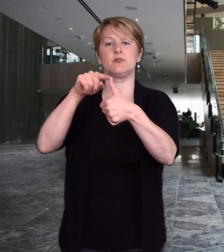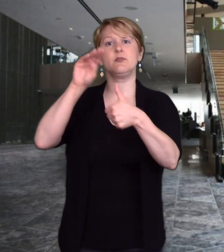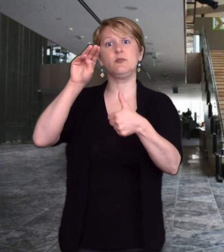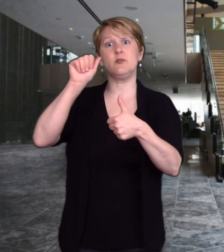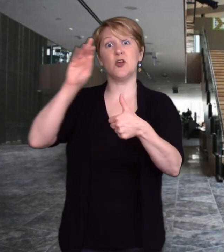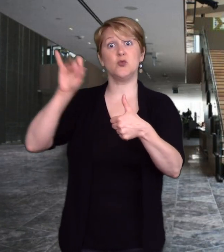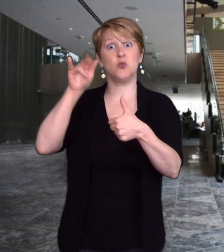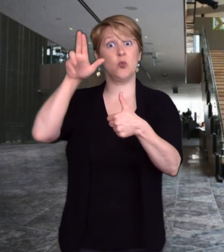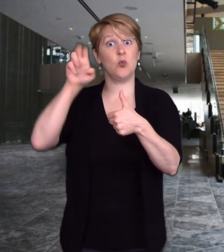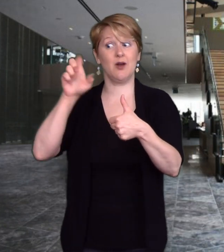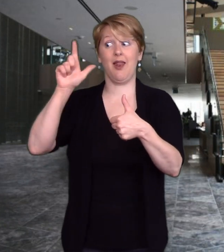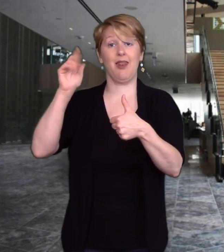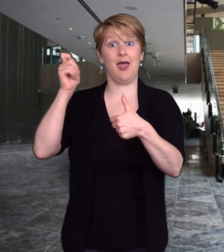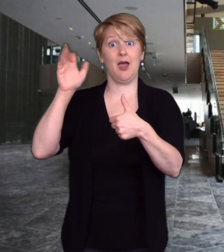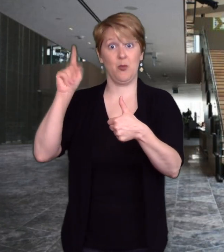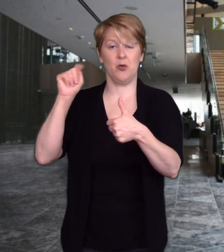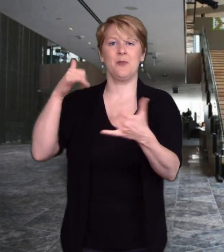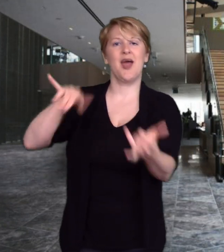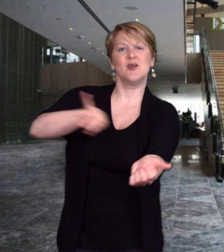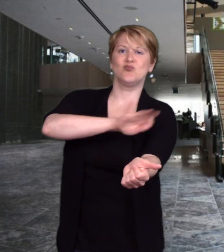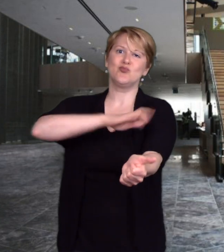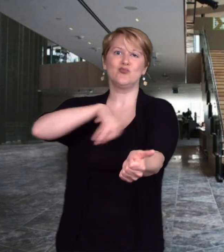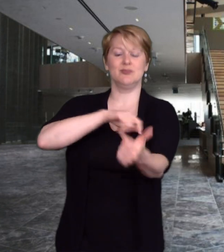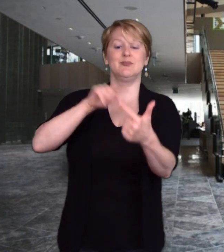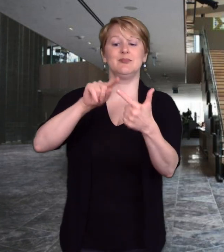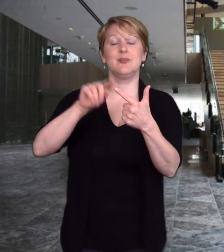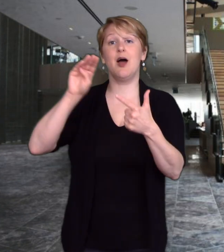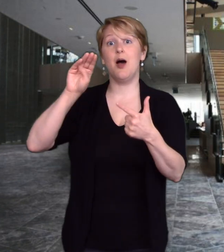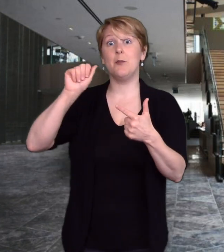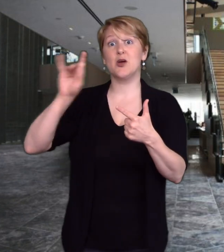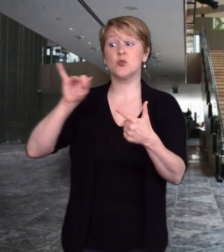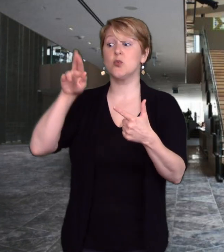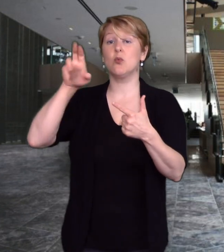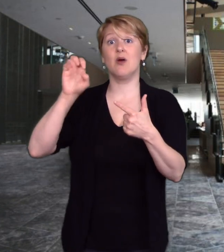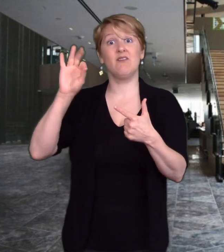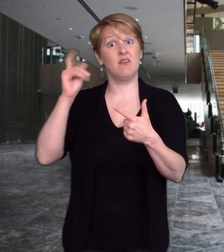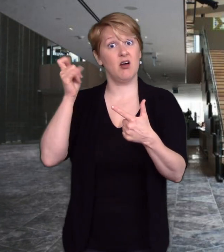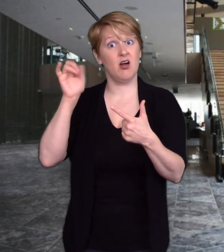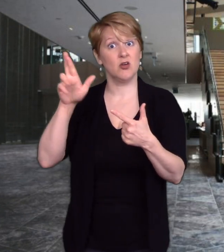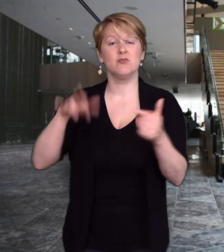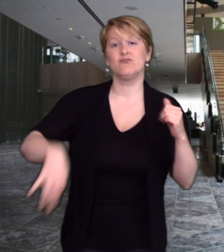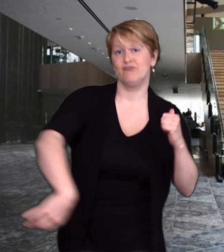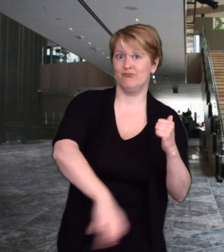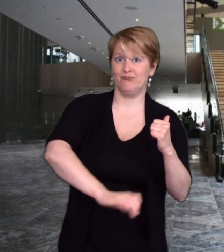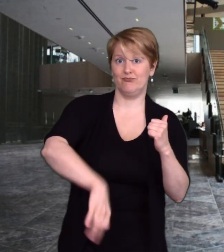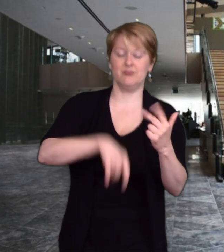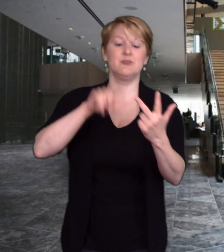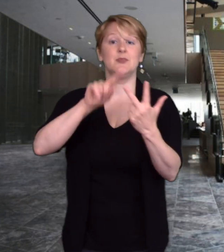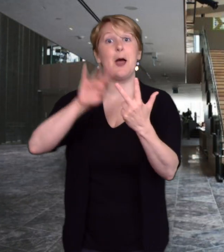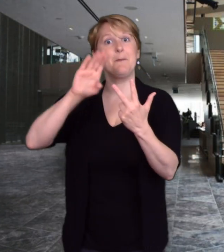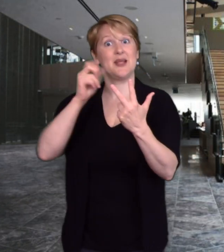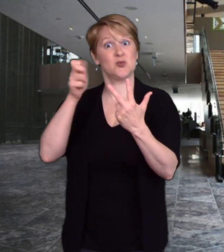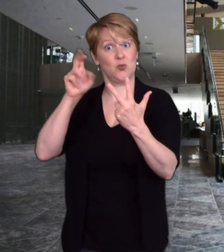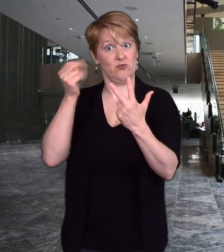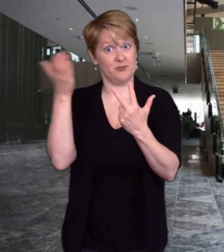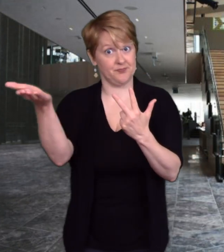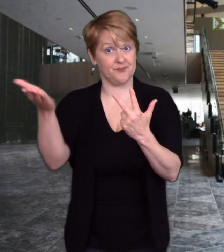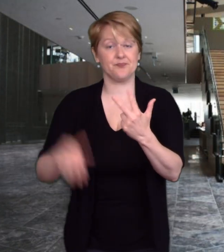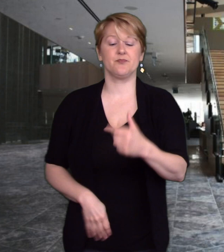Marjolaine Lambert (playing the violin), Marjolaine Fournier (playing the double bass), and Ludvan Wig Beethoven